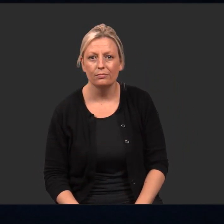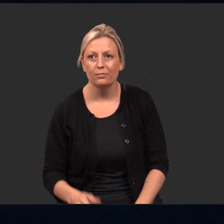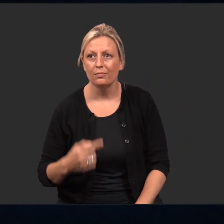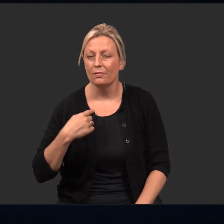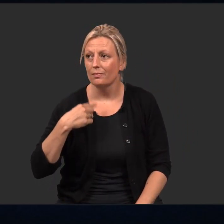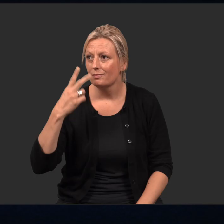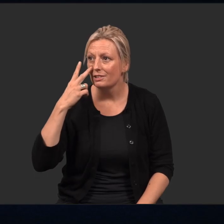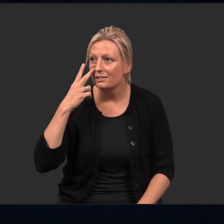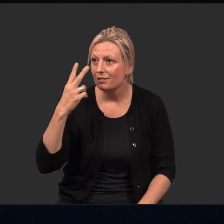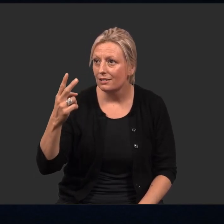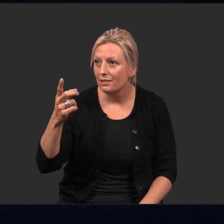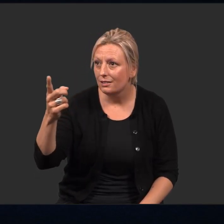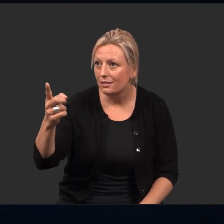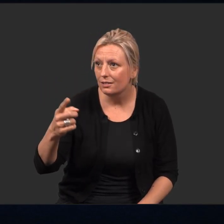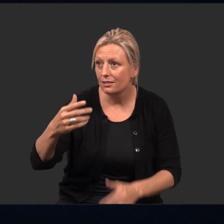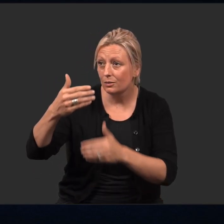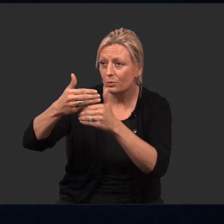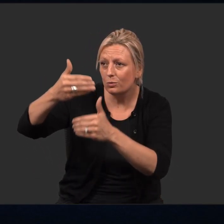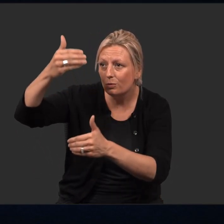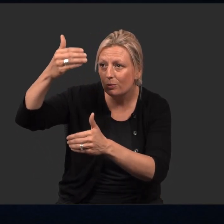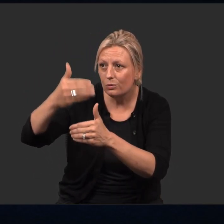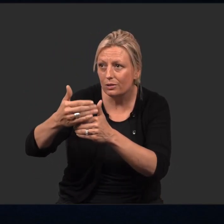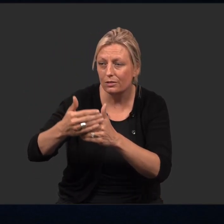I see a window,